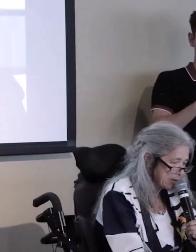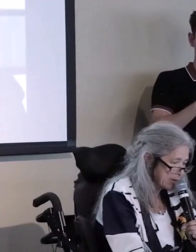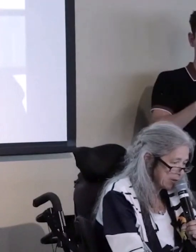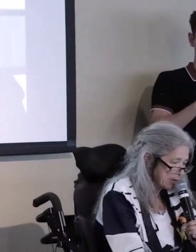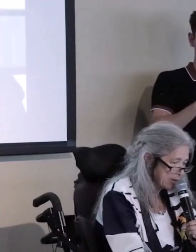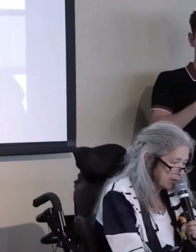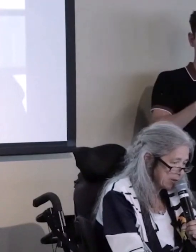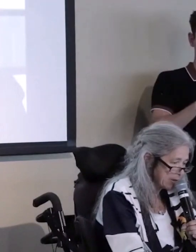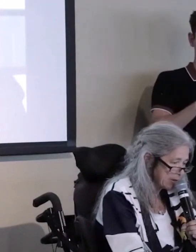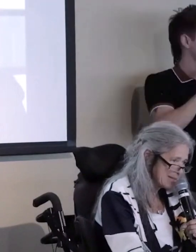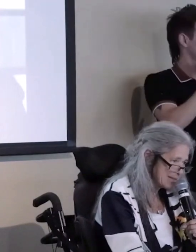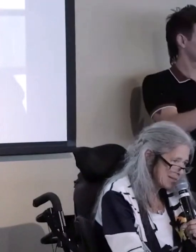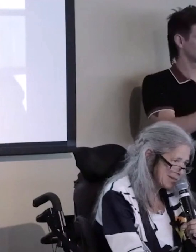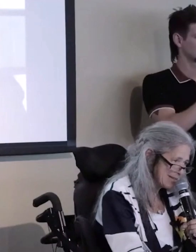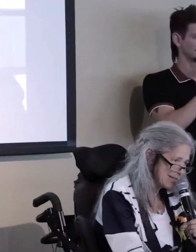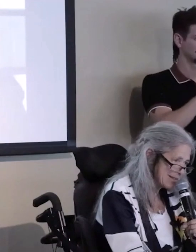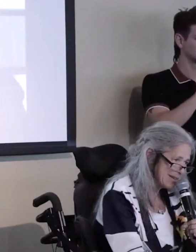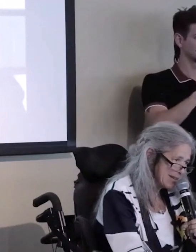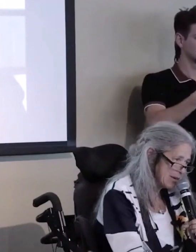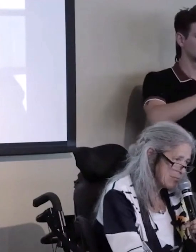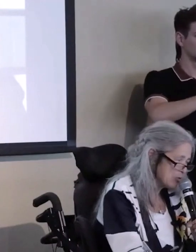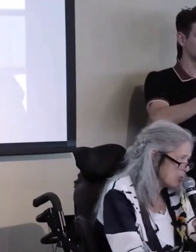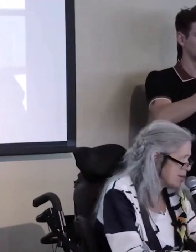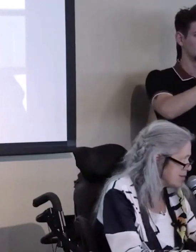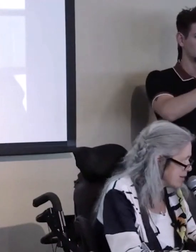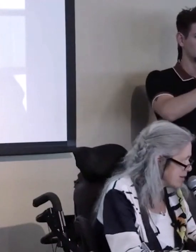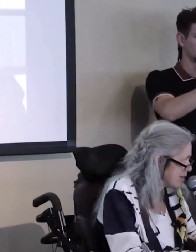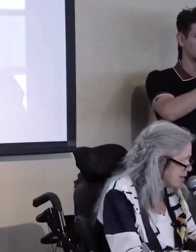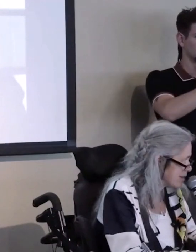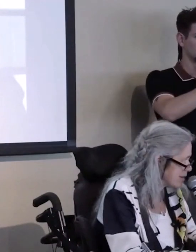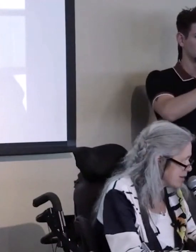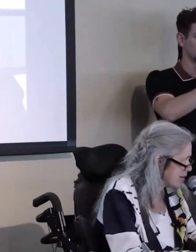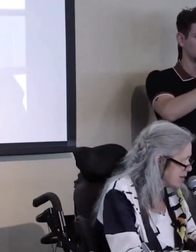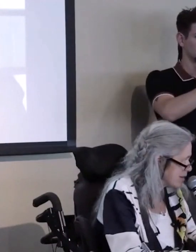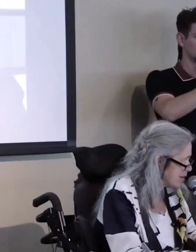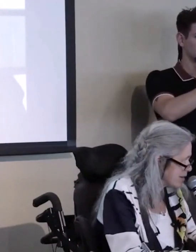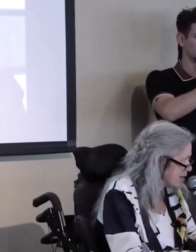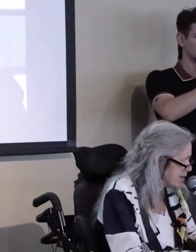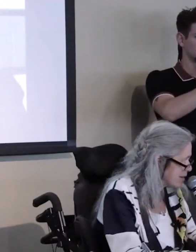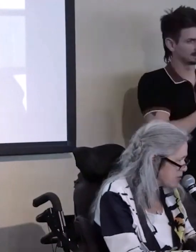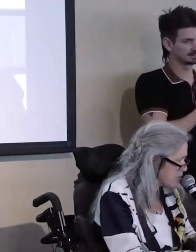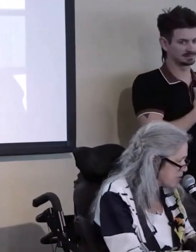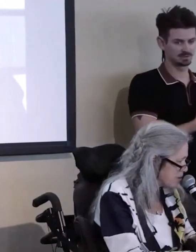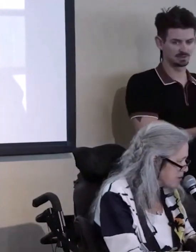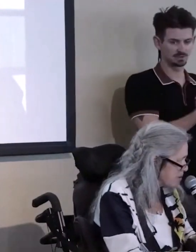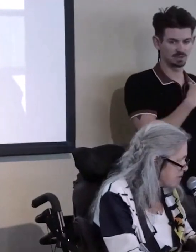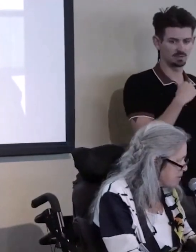so, Jean, please come join us and... Uhm... Seyanna will present your award.